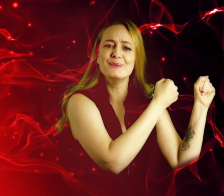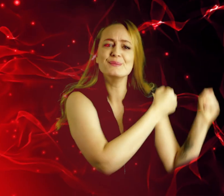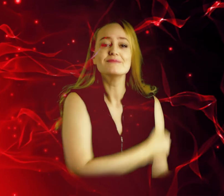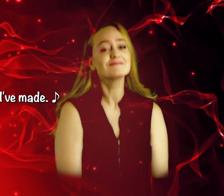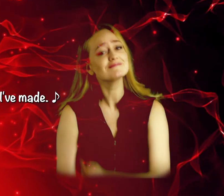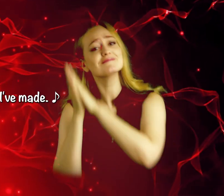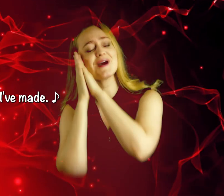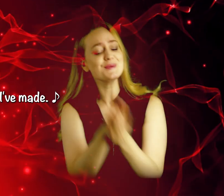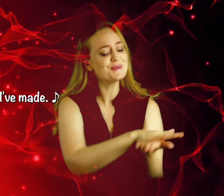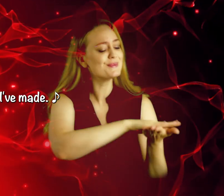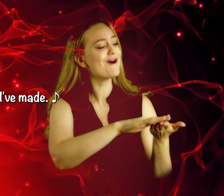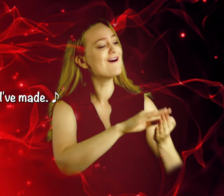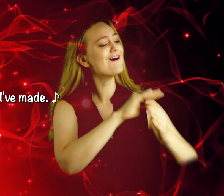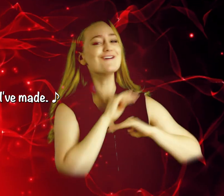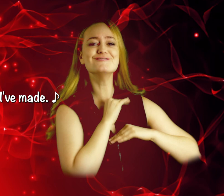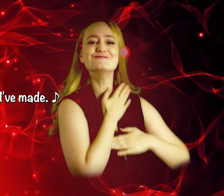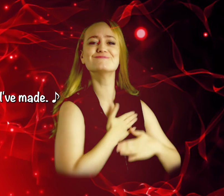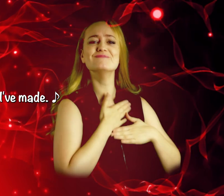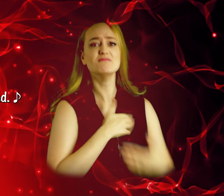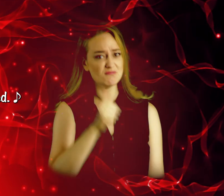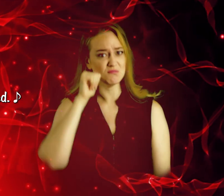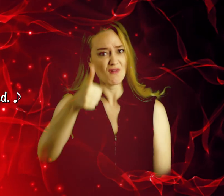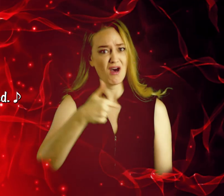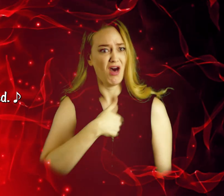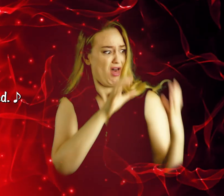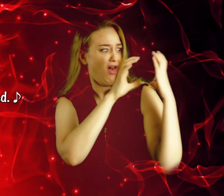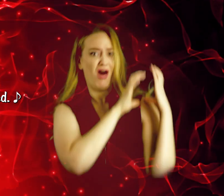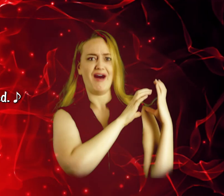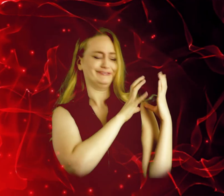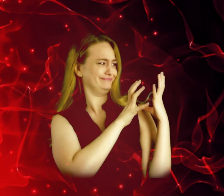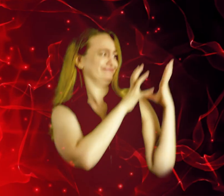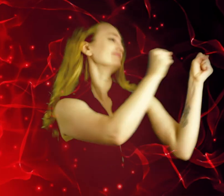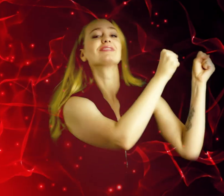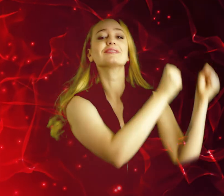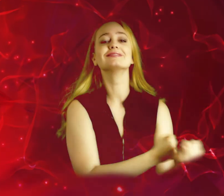enjoy the bed that I've made. Tomorrow I'm saved. I'm saved.